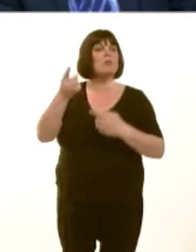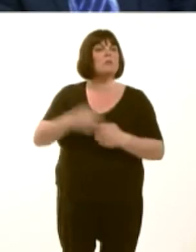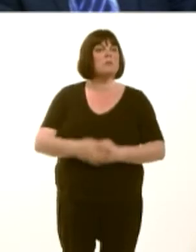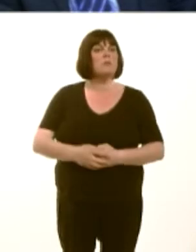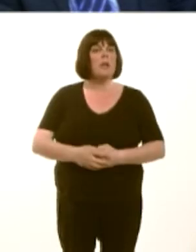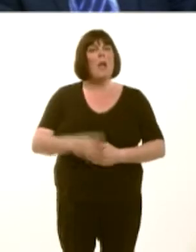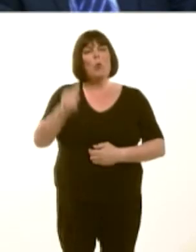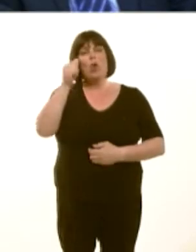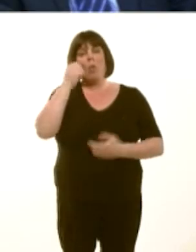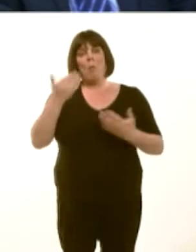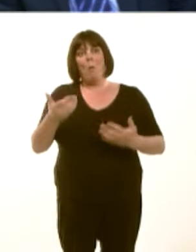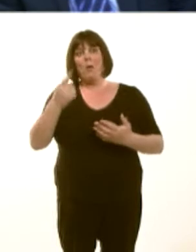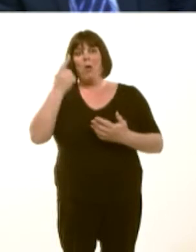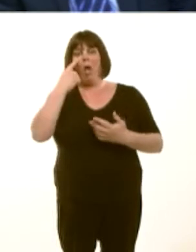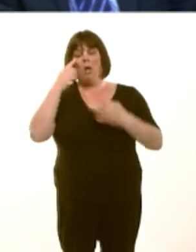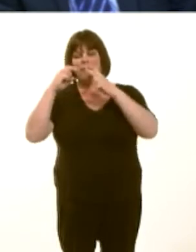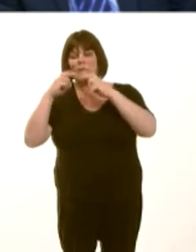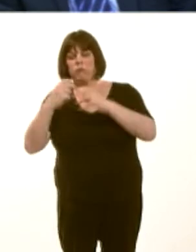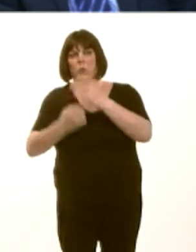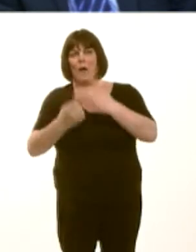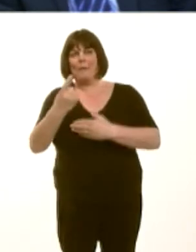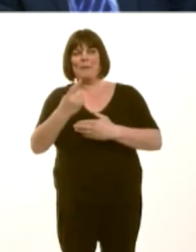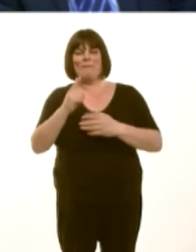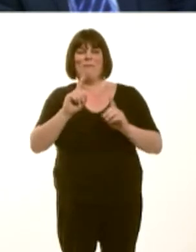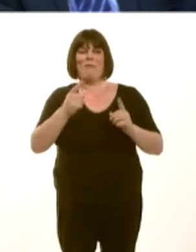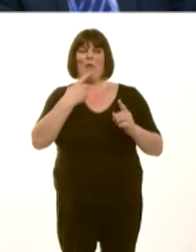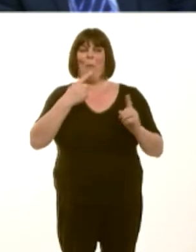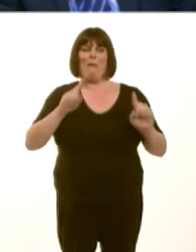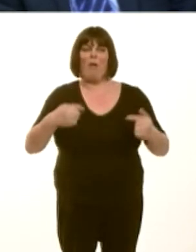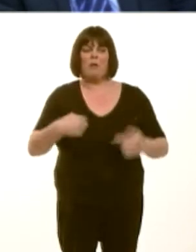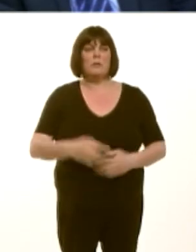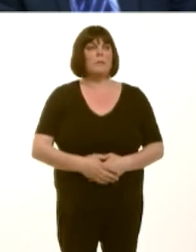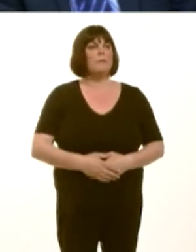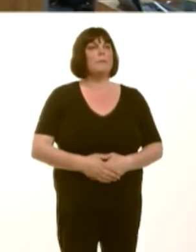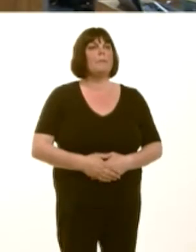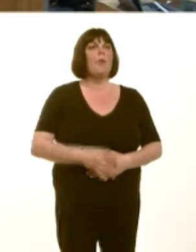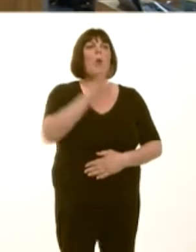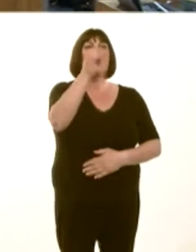is a police investigation, itís not possible for me to comment further at this time. Andrew R.T. Davies: 14.